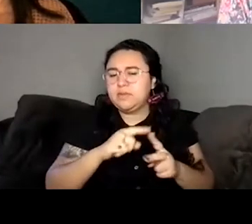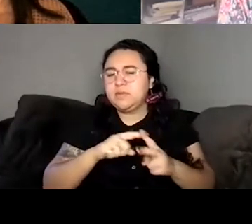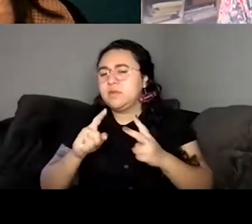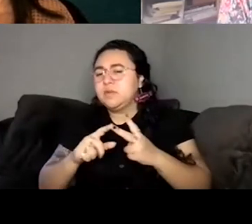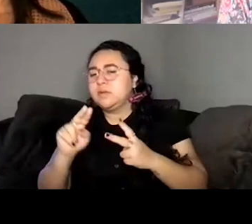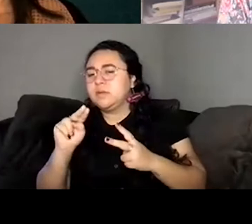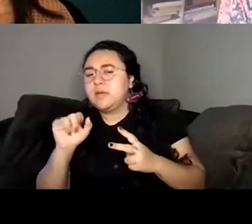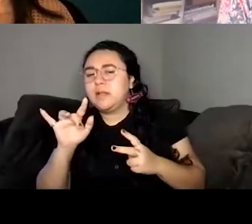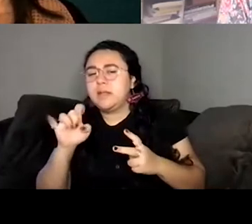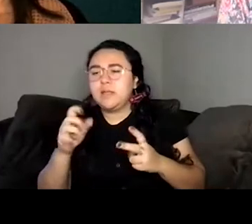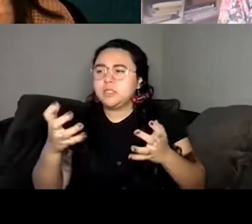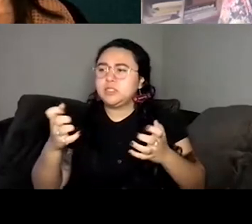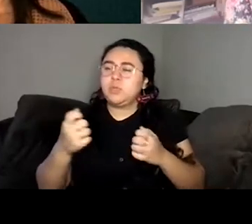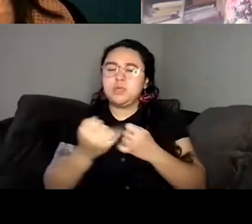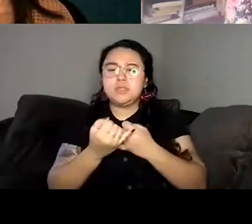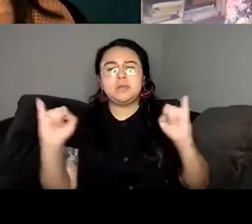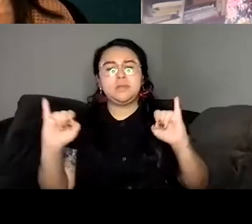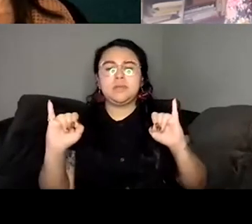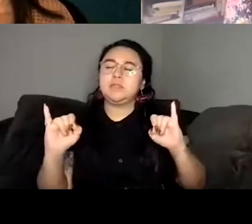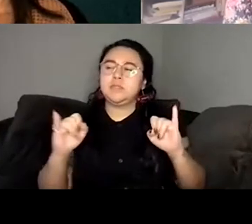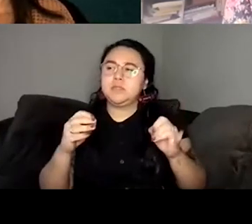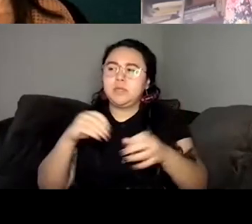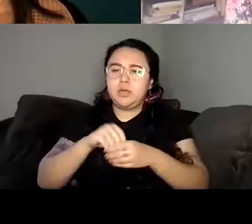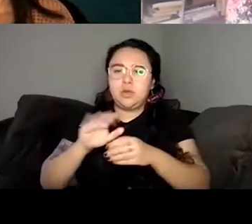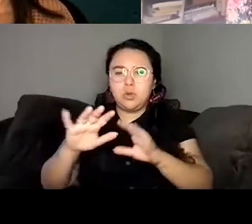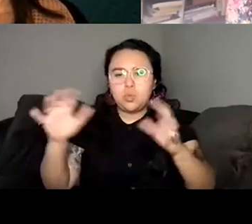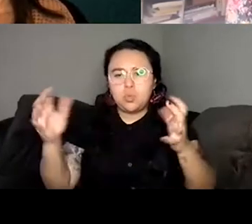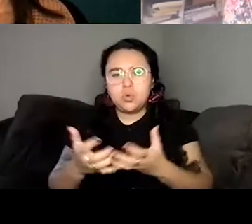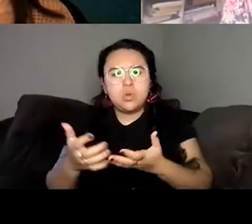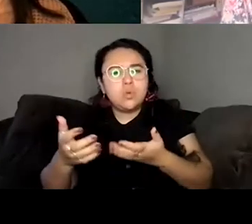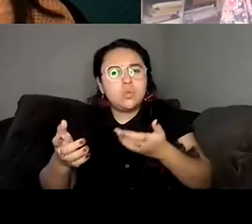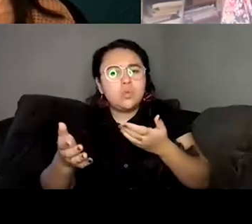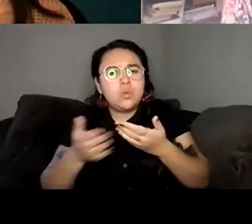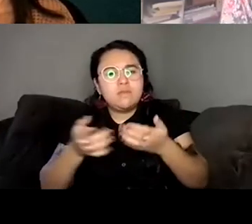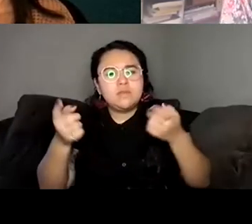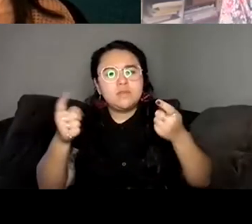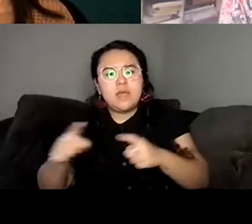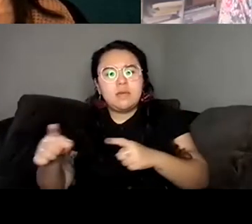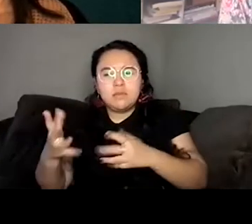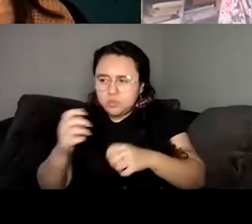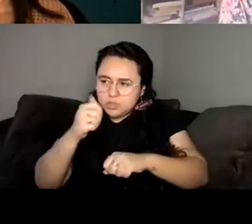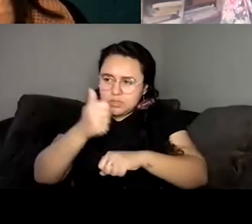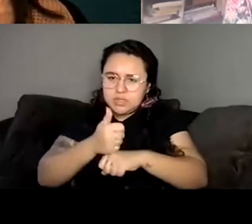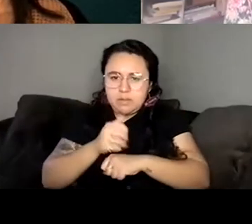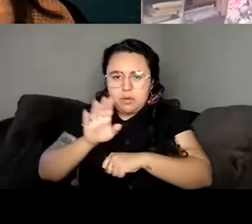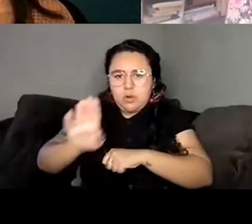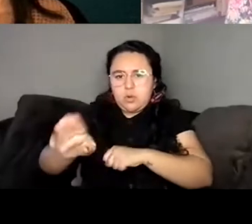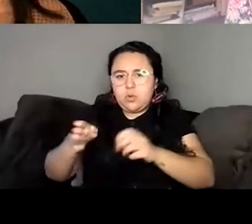and the things within it, and wanting to be able to arrange things a certain way. And